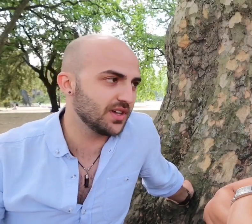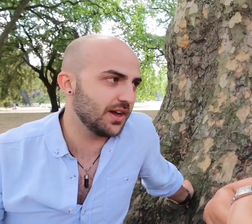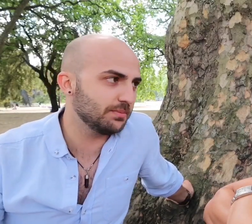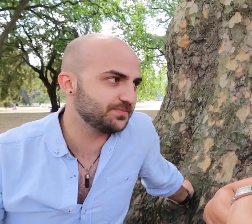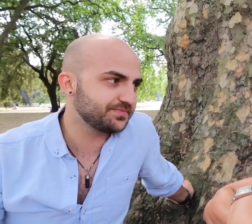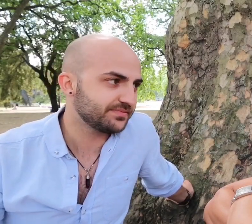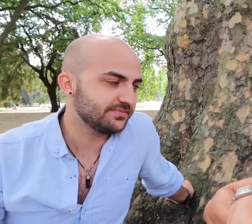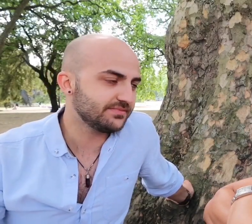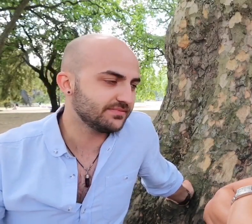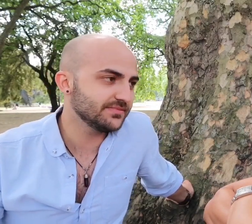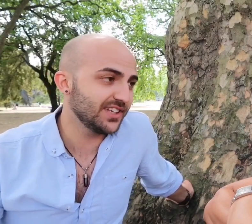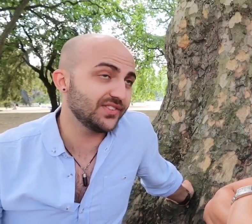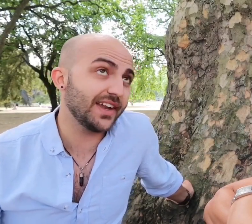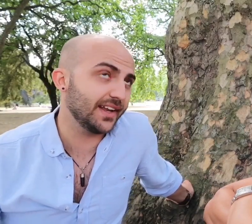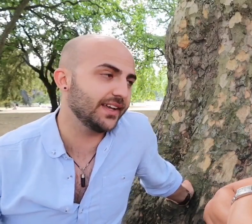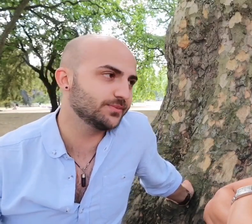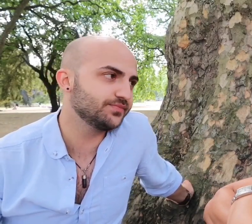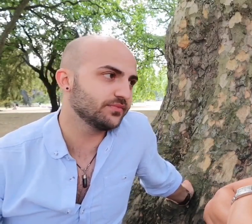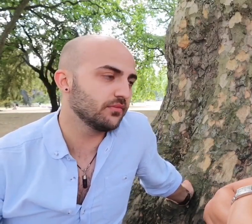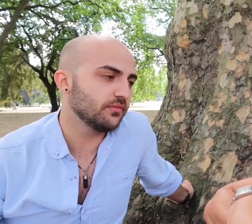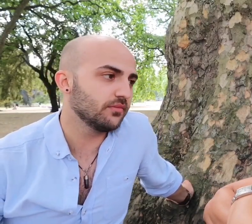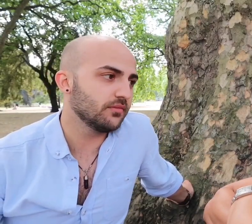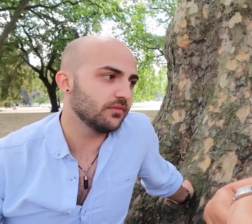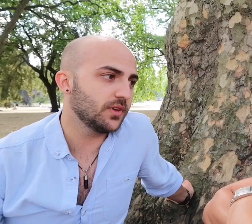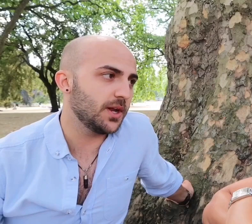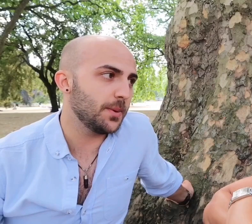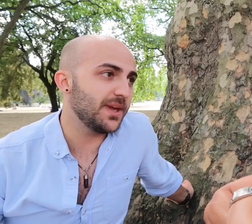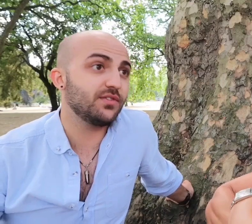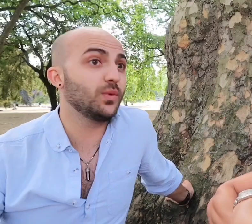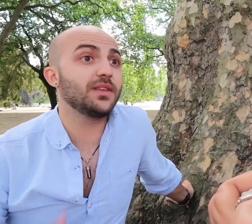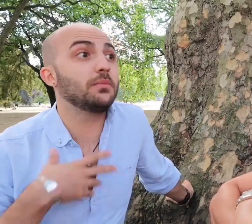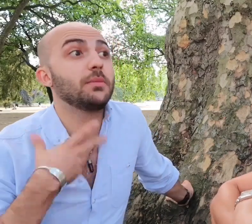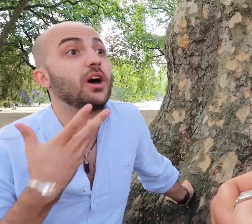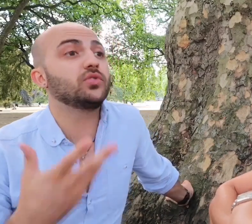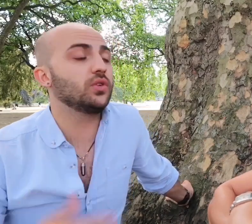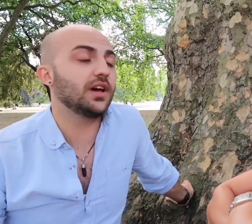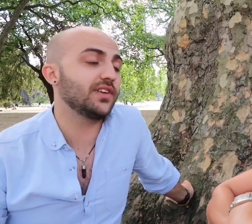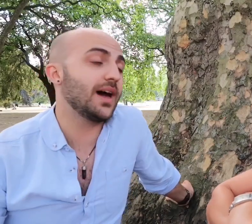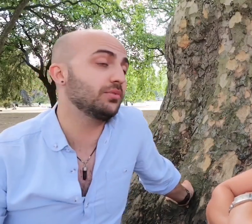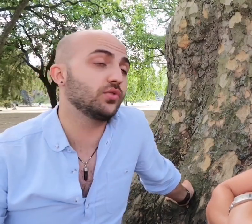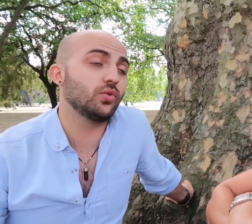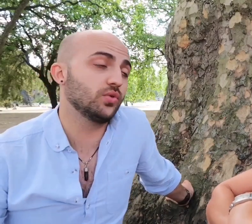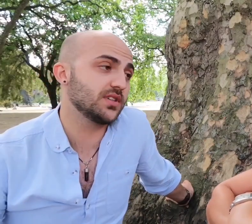it happens all the time, sadly, even within my personal life it happens all the time